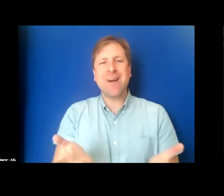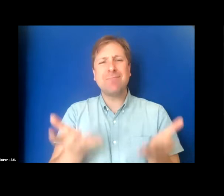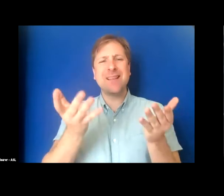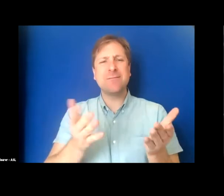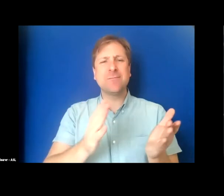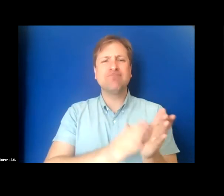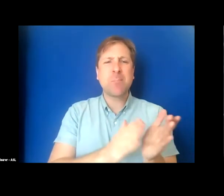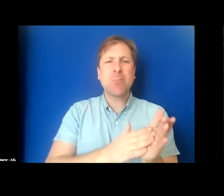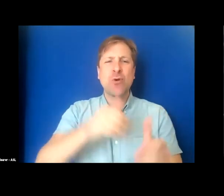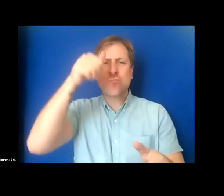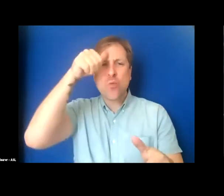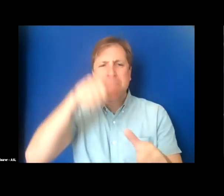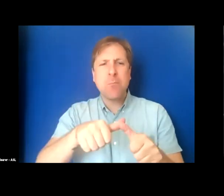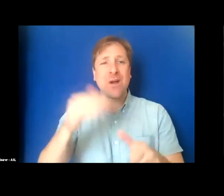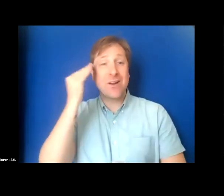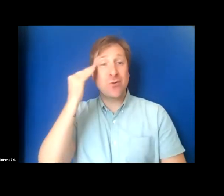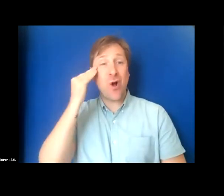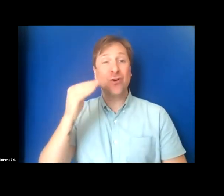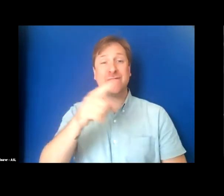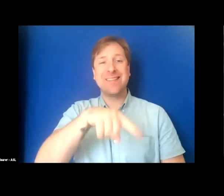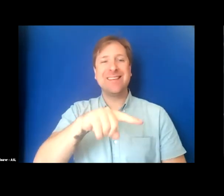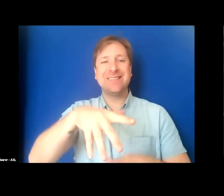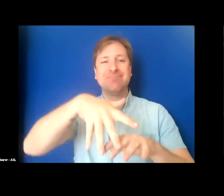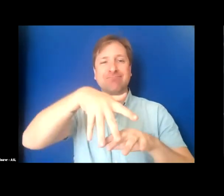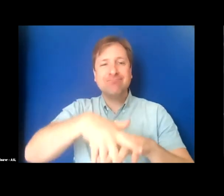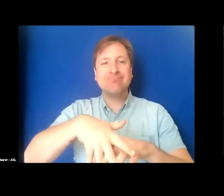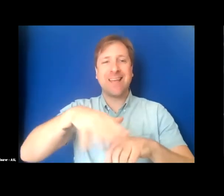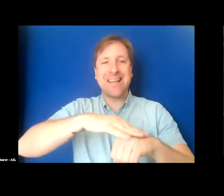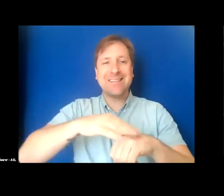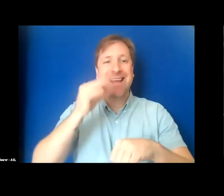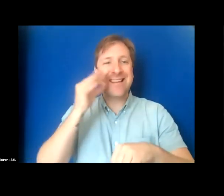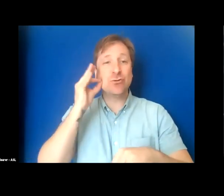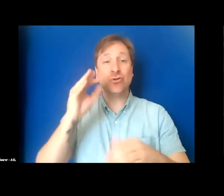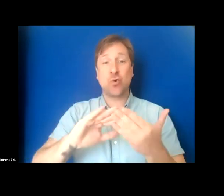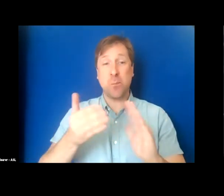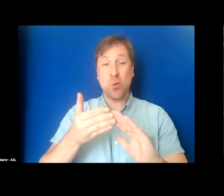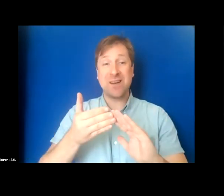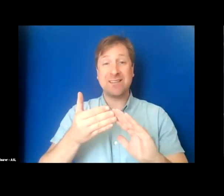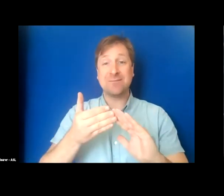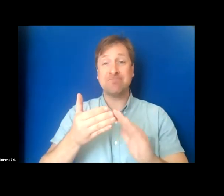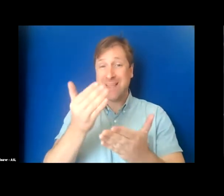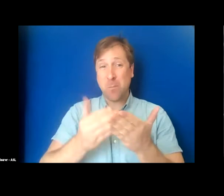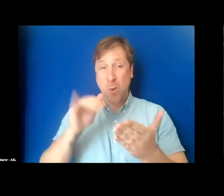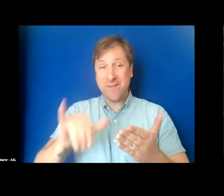acknowledge the existence of these communities. As part of that uplift, we'd like to highlight